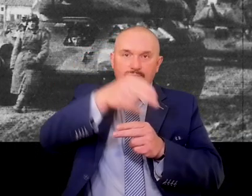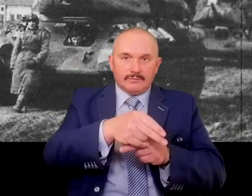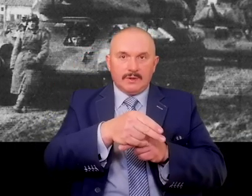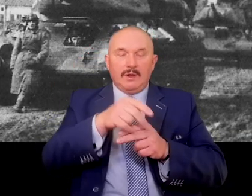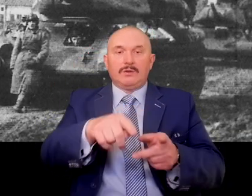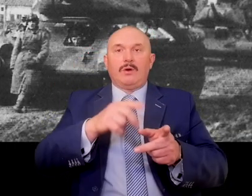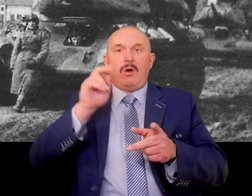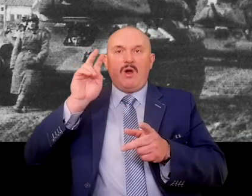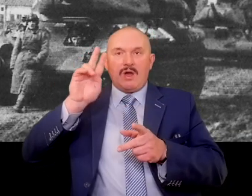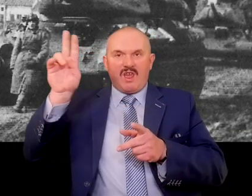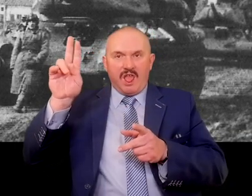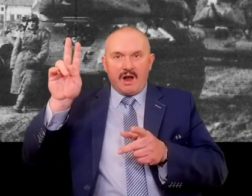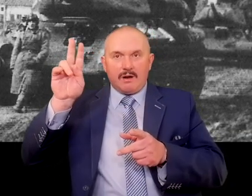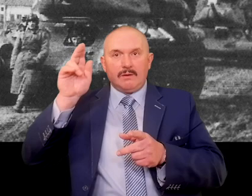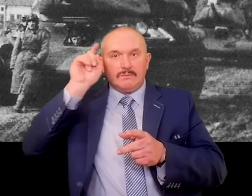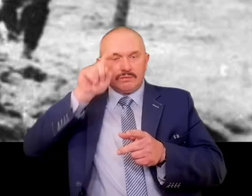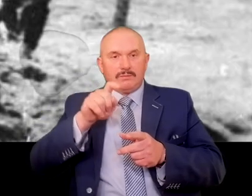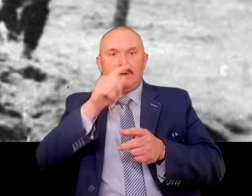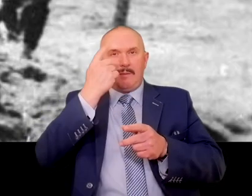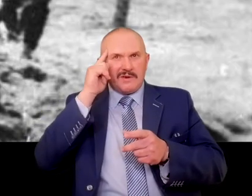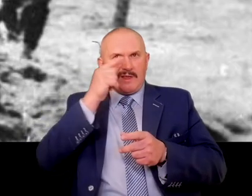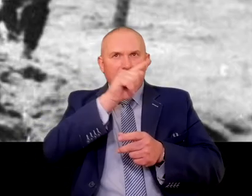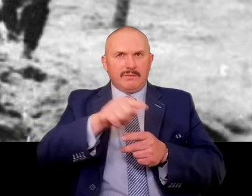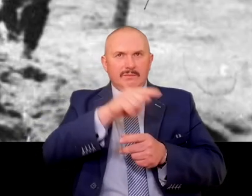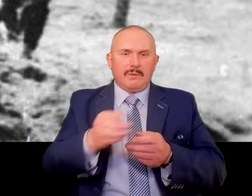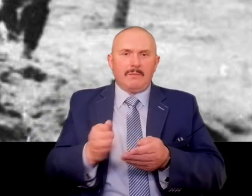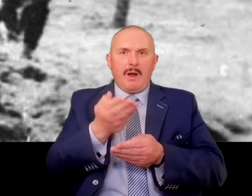the Nazis decided to erase the traces of the Piasnica crime.